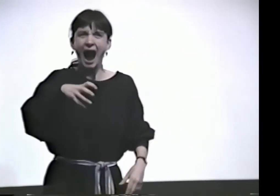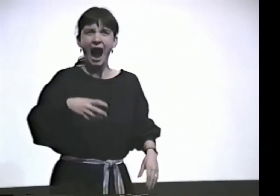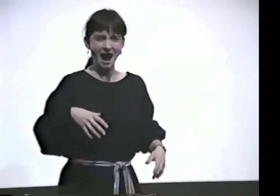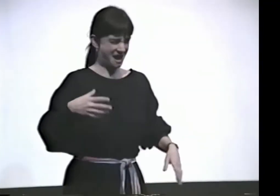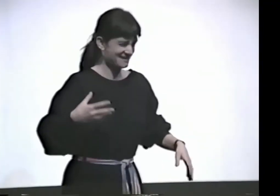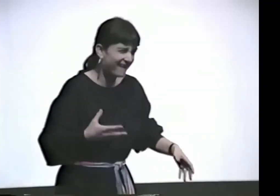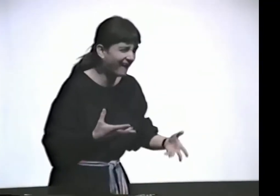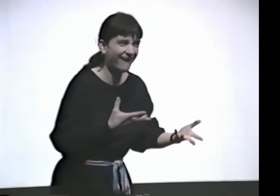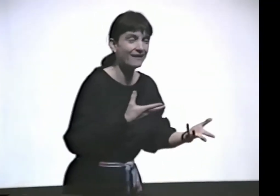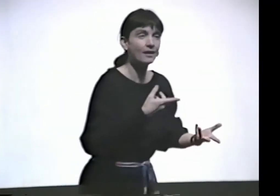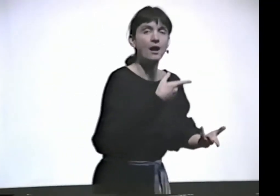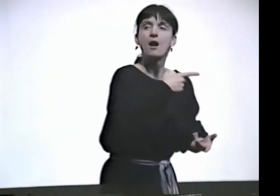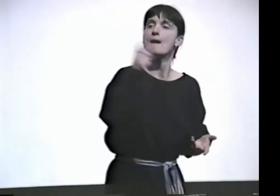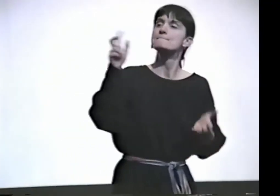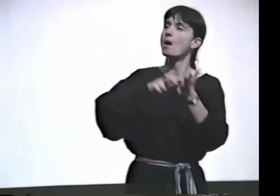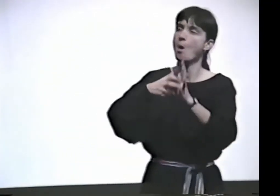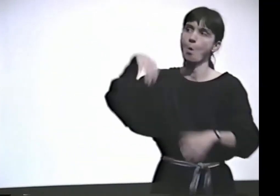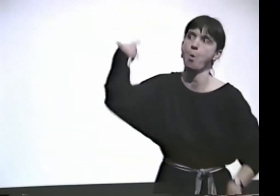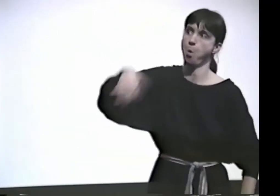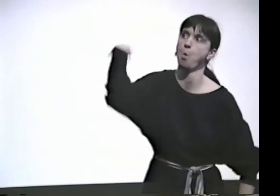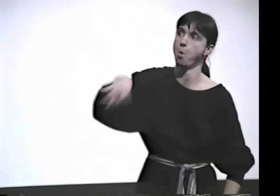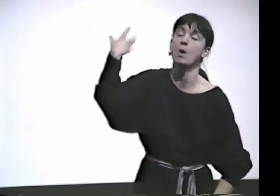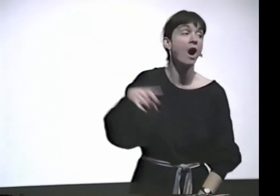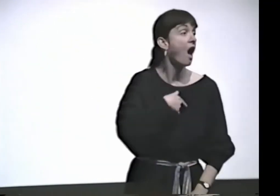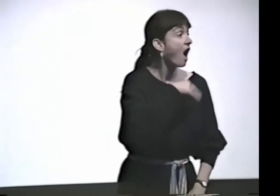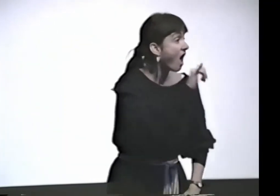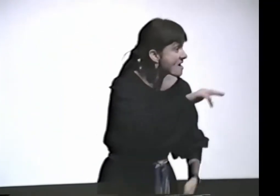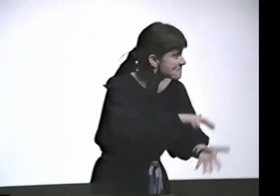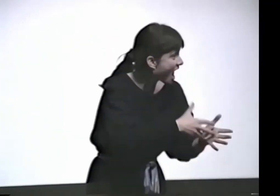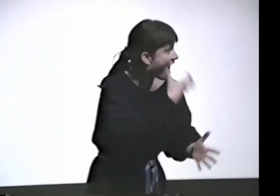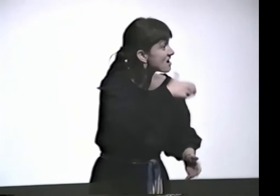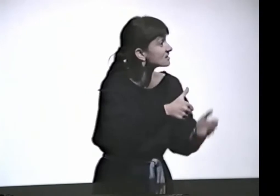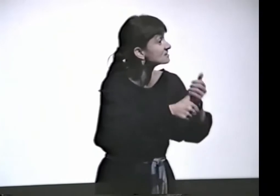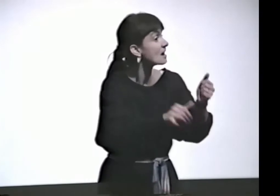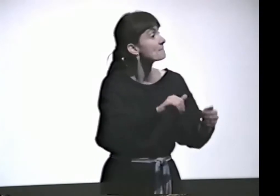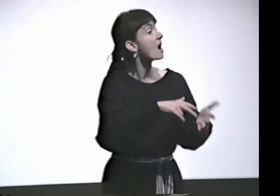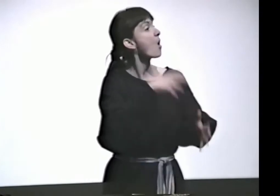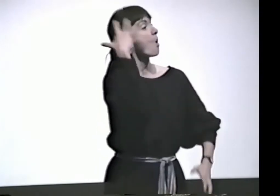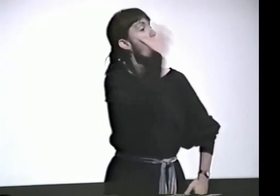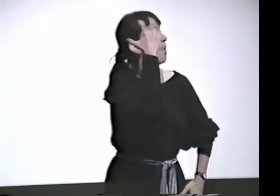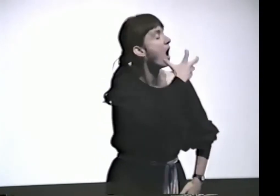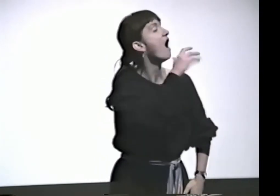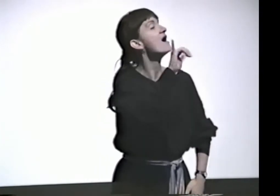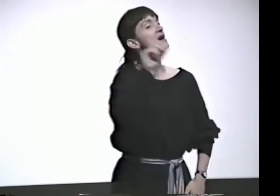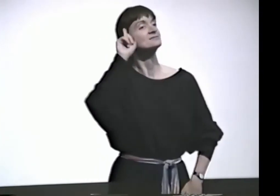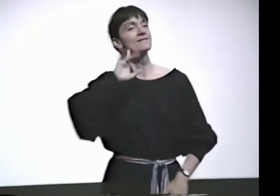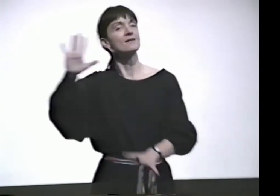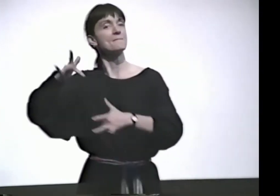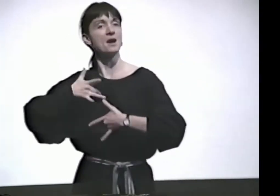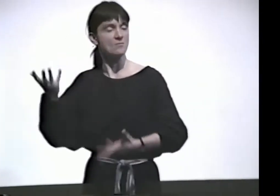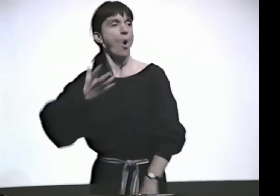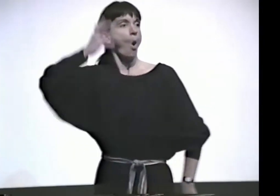WHAT DOES IT MEAN, "HOT SHIT"?" AND TRY TO FIGURE IT OUT. THEN PEOPLE SIGN TO ME. THEY SHOW ME THE MEANING IN SIGN LANGUAGE.